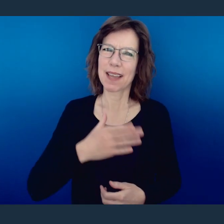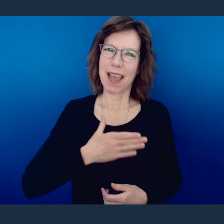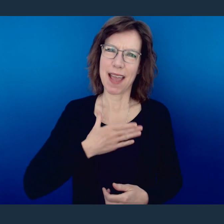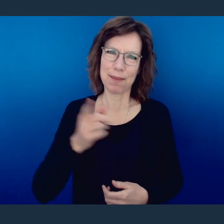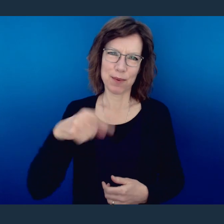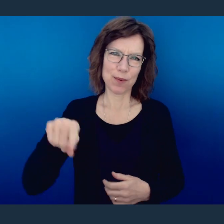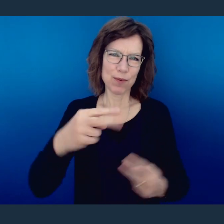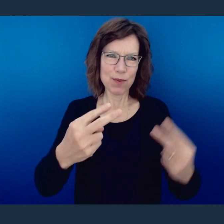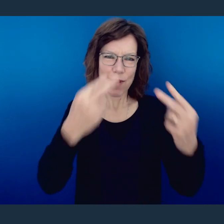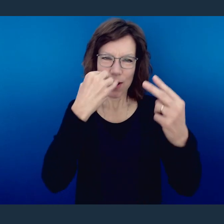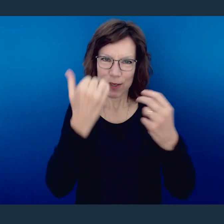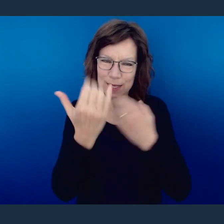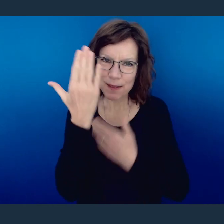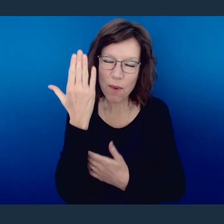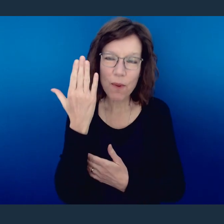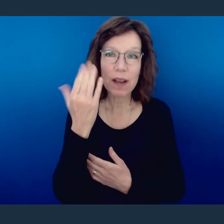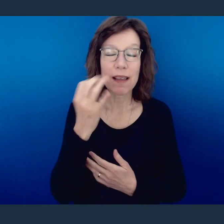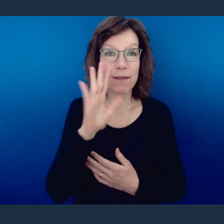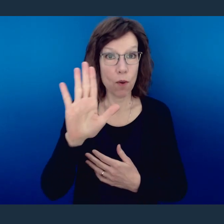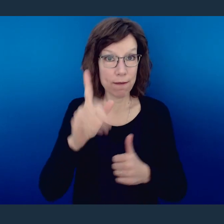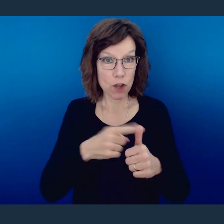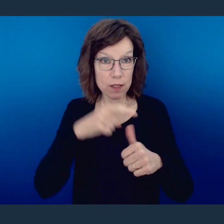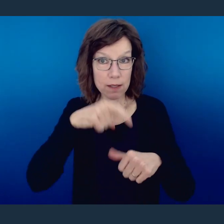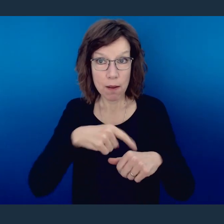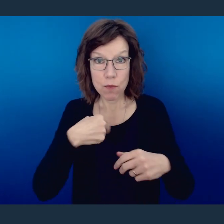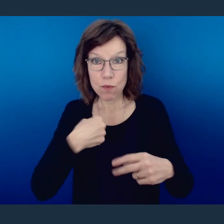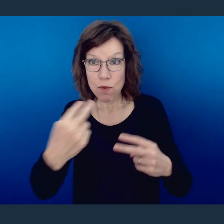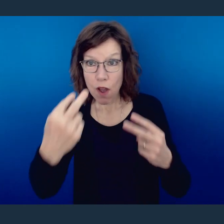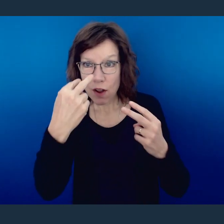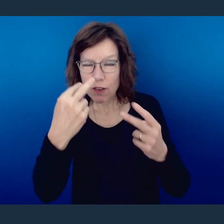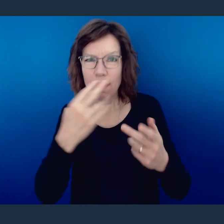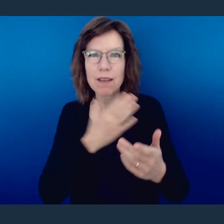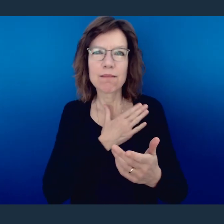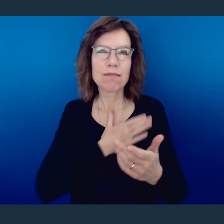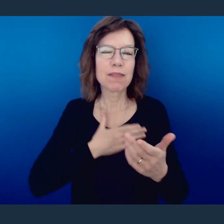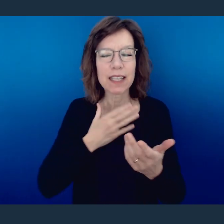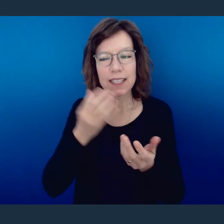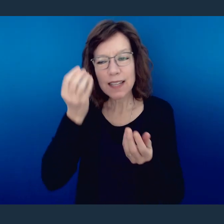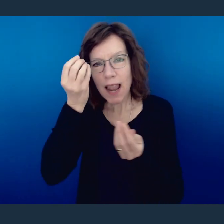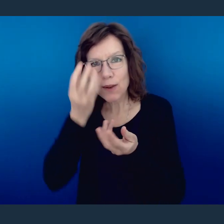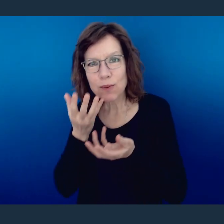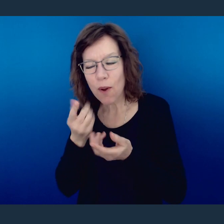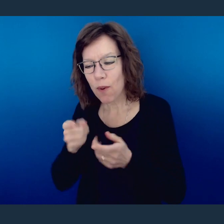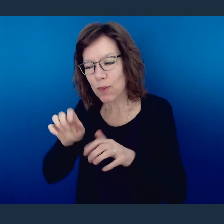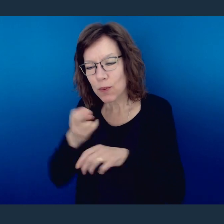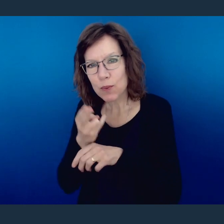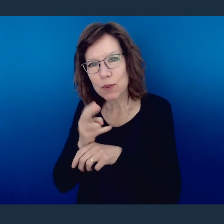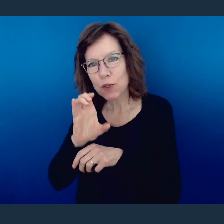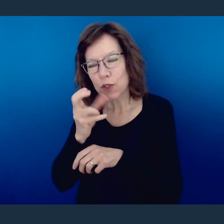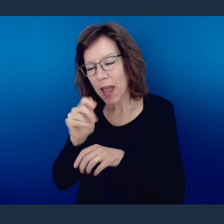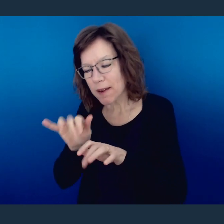that you're here with us this morning, and if this is your first time with us, please let us know in the chat so we can connect with you.